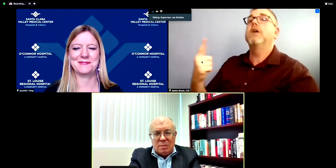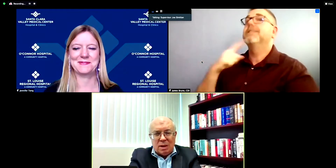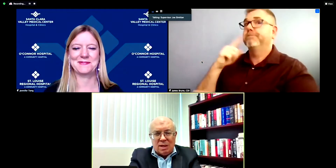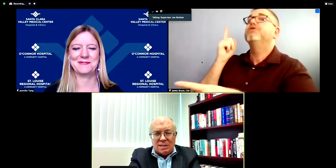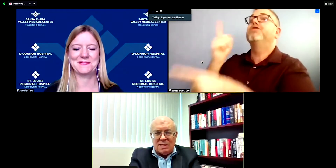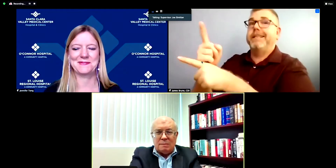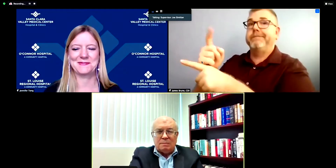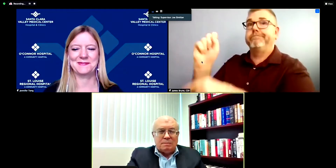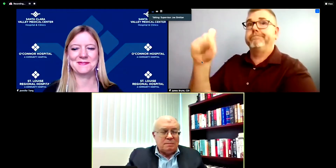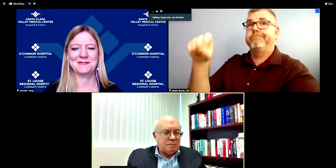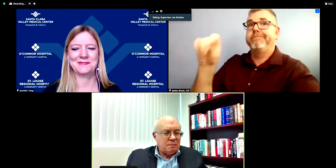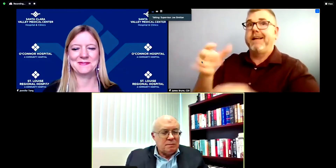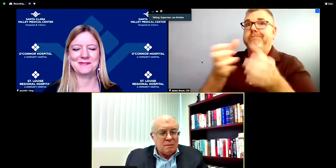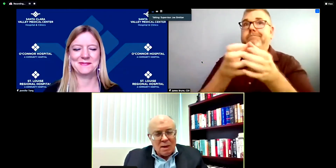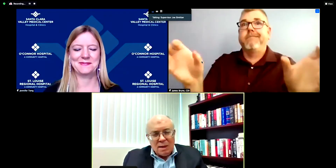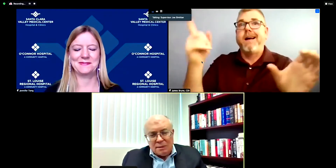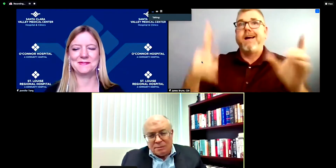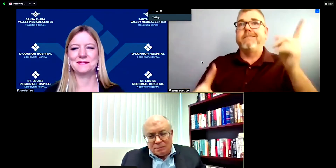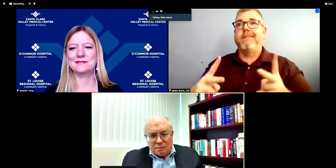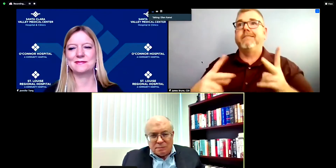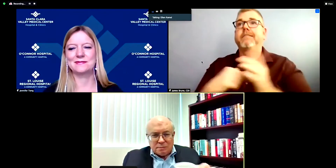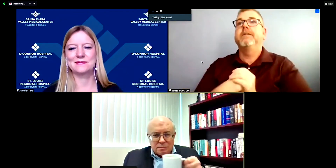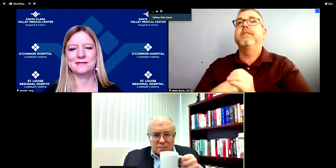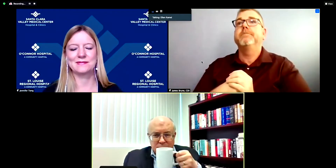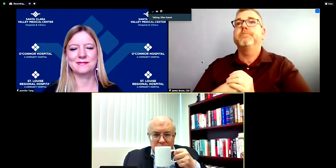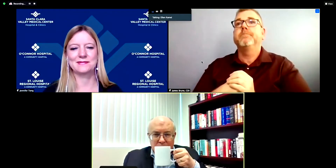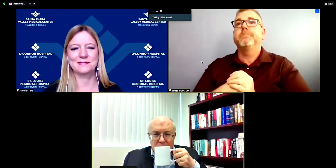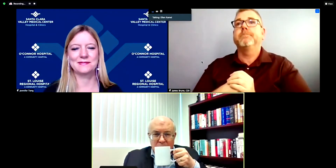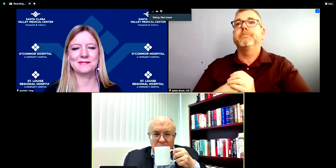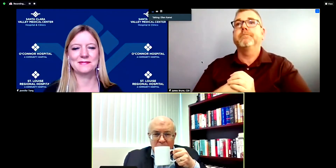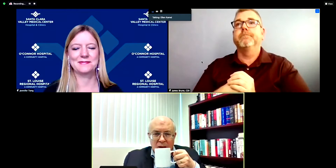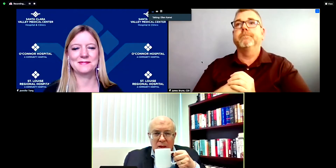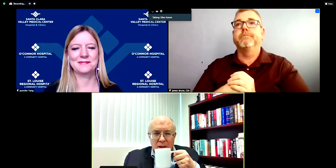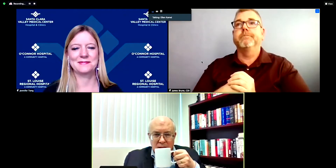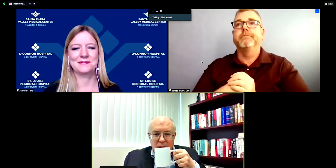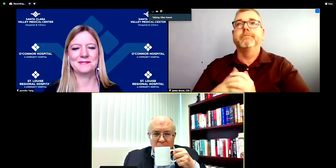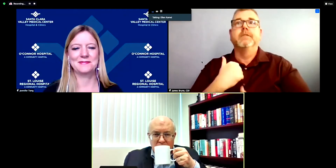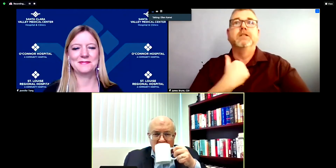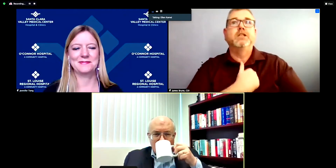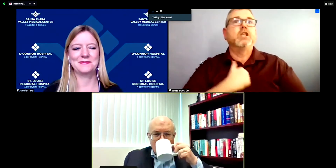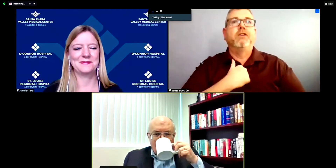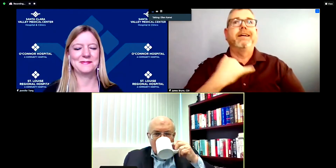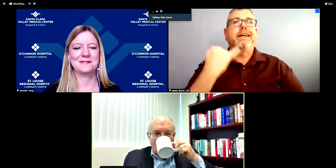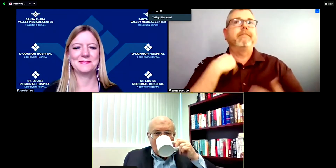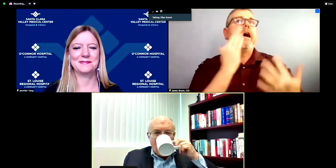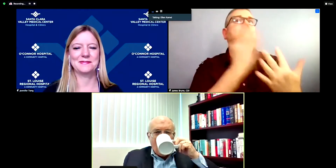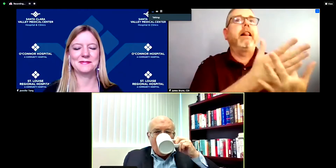Mayor Kamei: i apologize and and Supervisor Simitian in Dr. Tong, if if i might you know